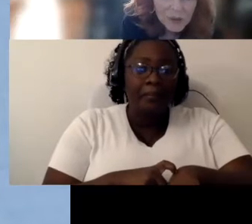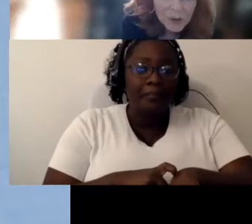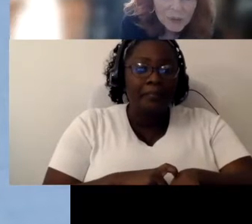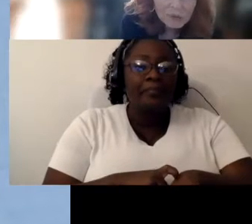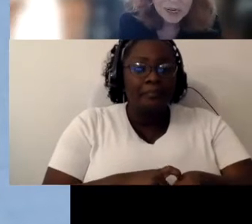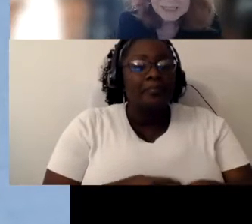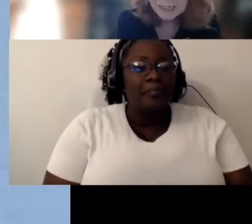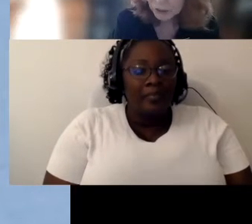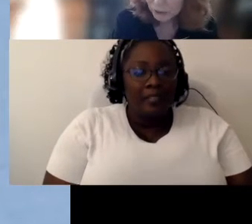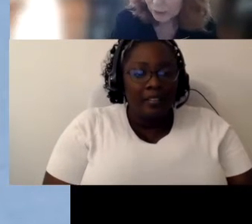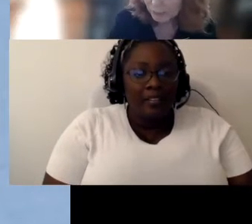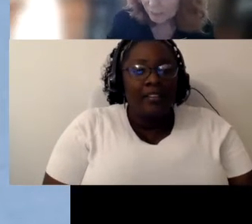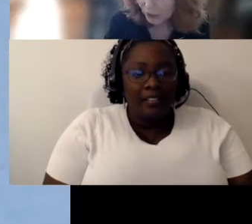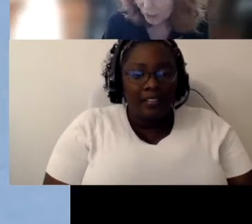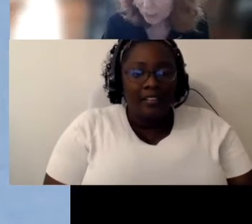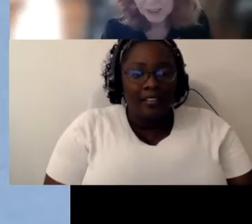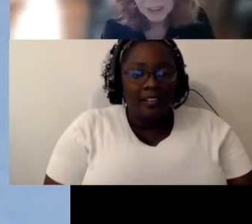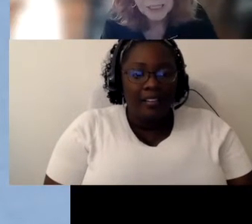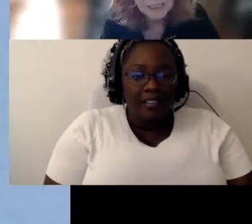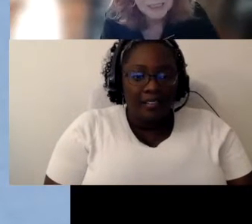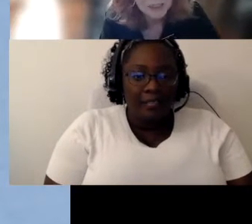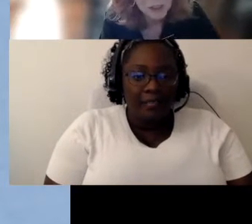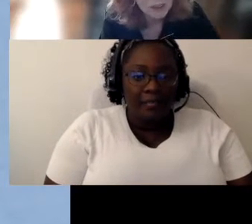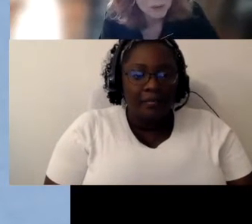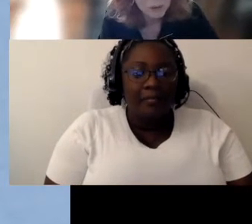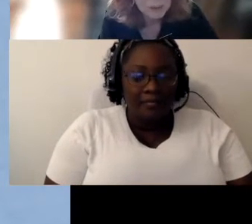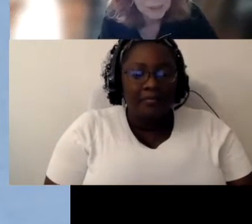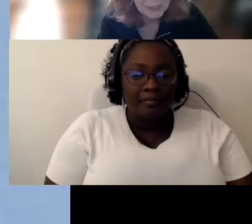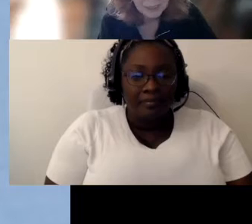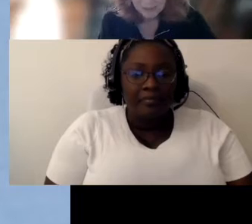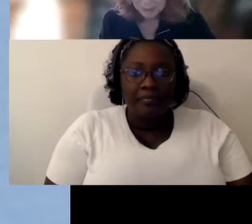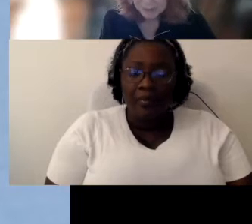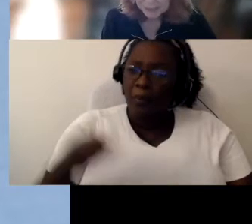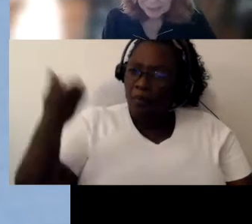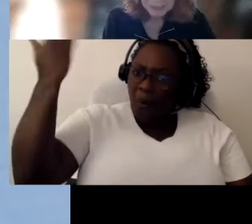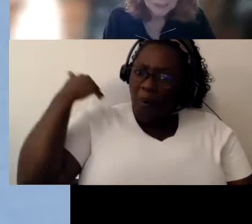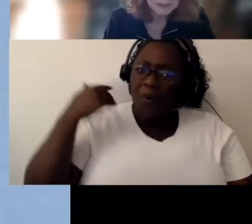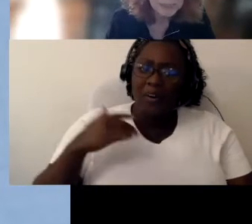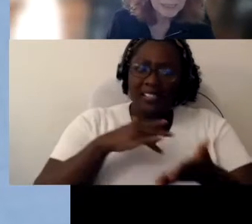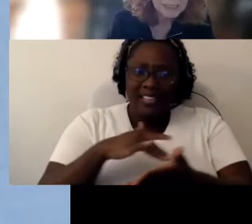So we try to do a you know a bigger study. There's also an old study, the book study that we can give